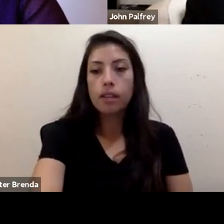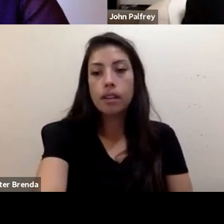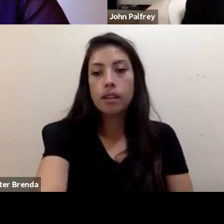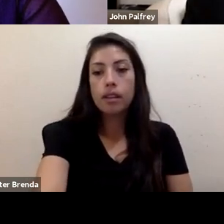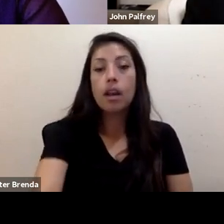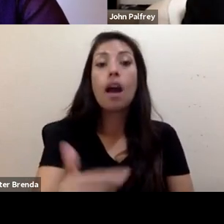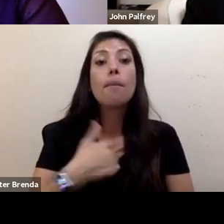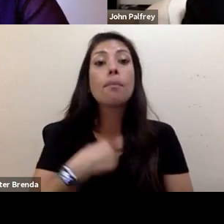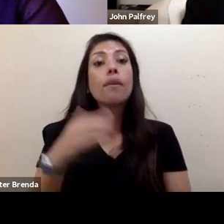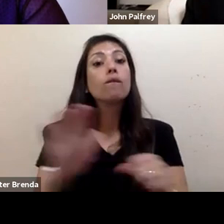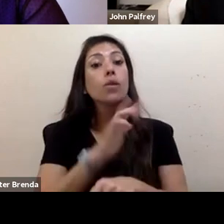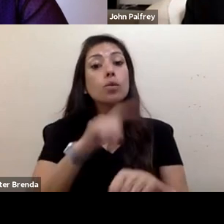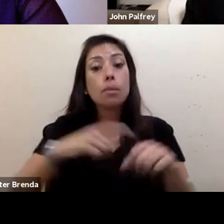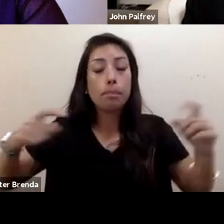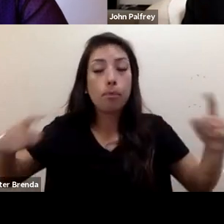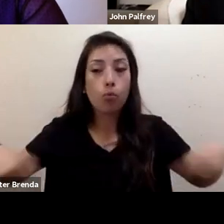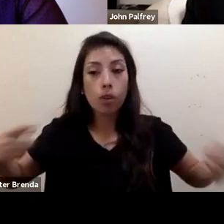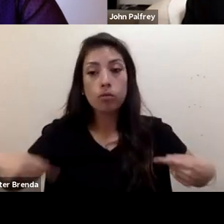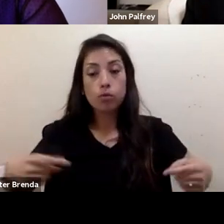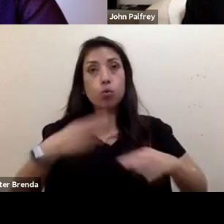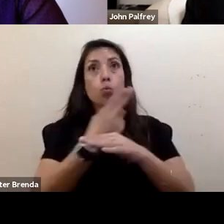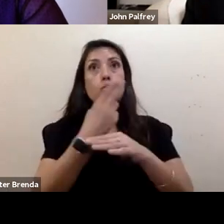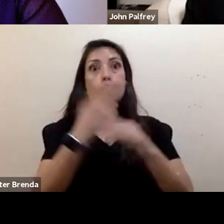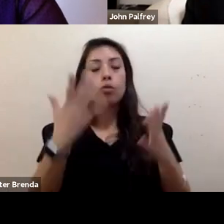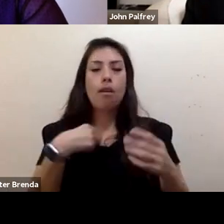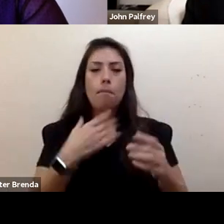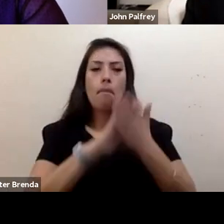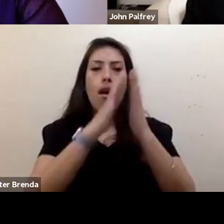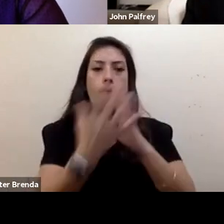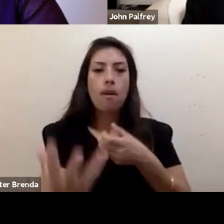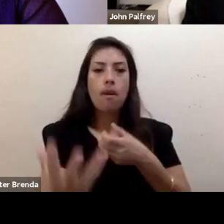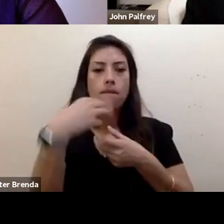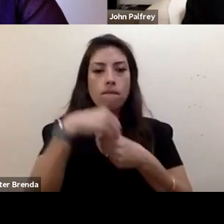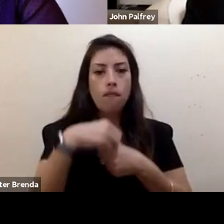and I became involved in the intersection of environmental justice